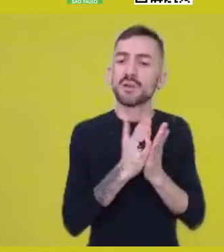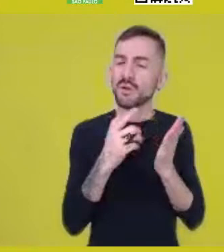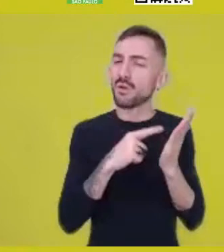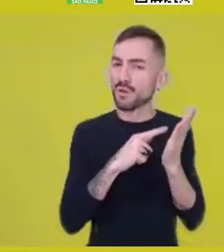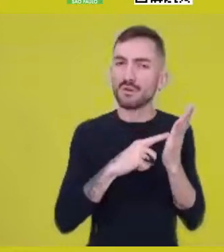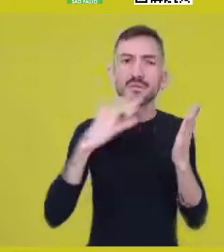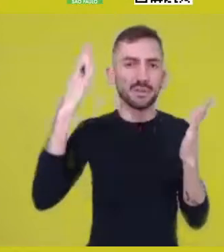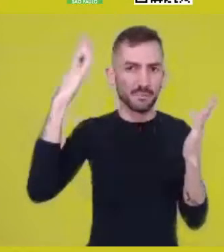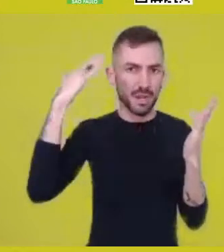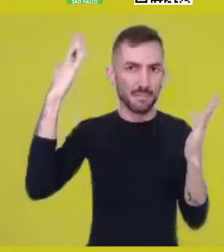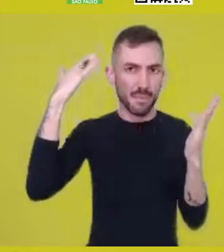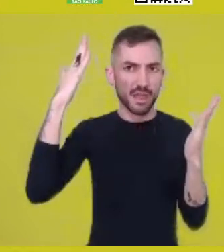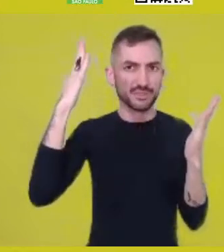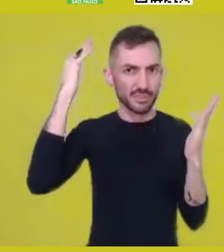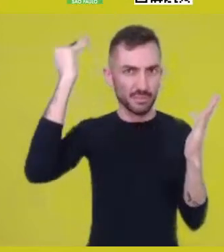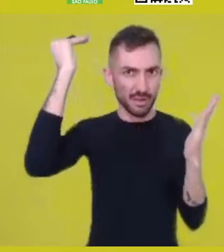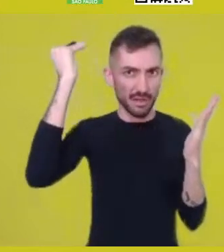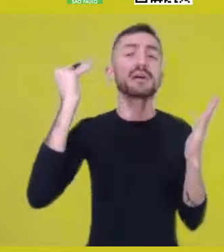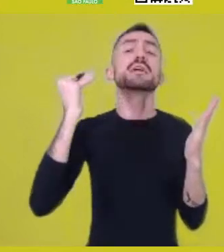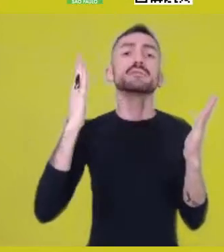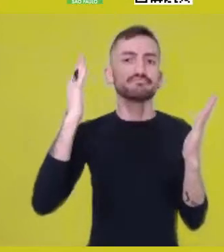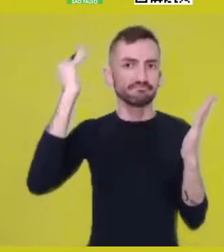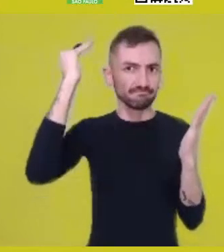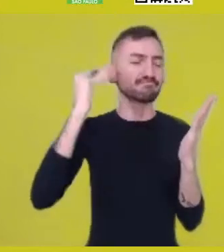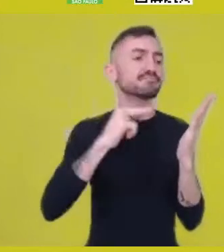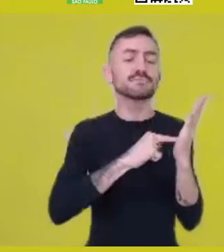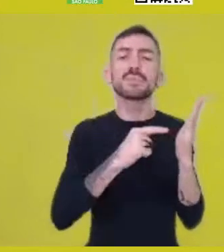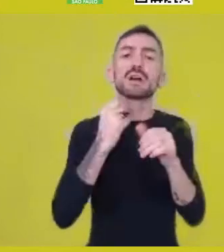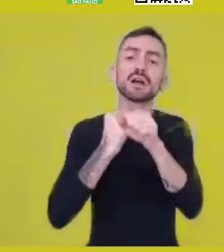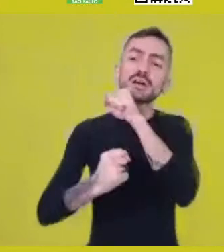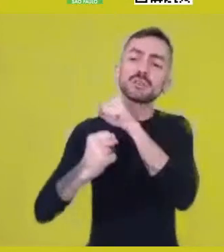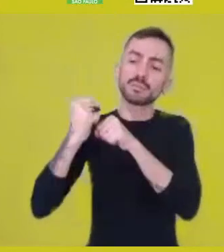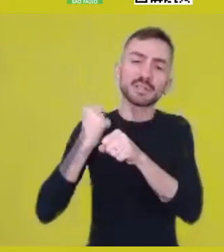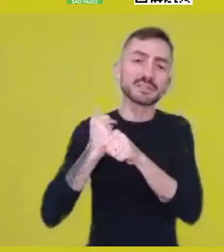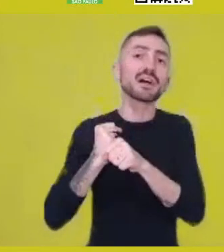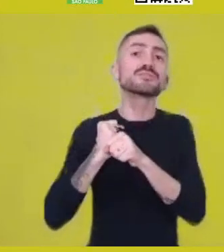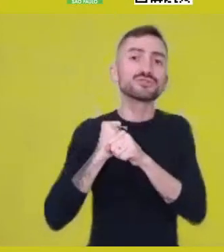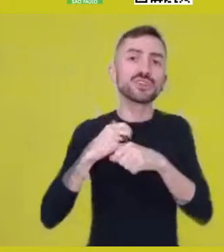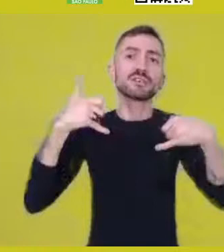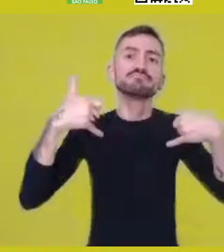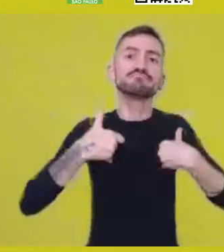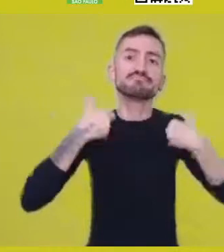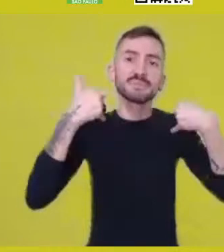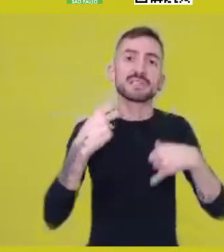that turned 30 years old last year and that unfortunately didn’t cause the repercussion it deserved